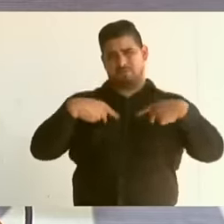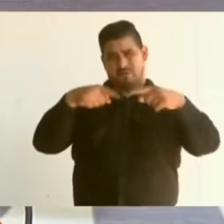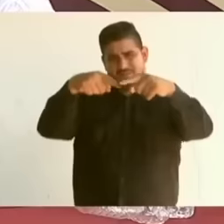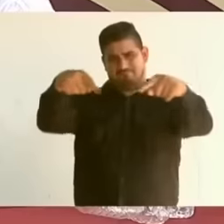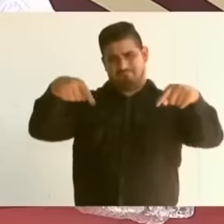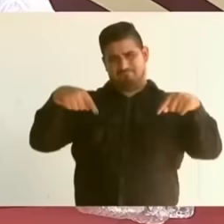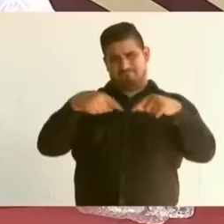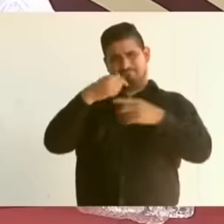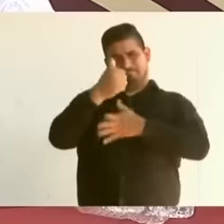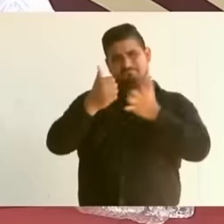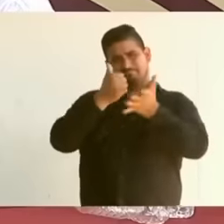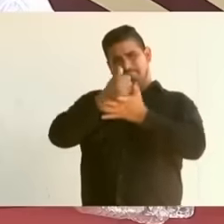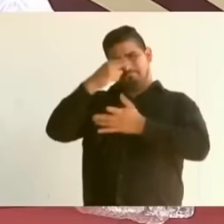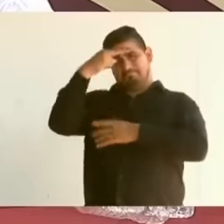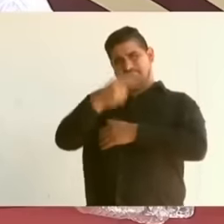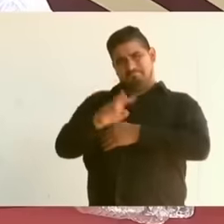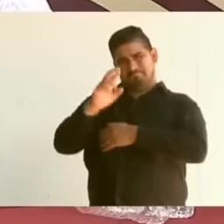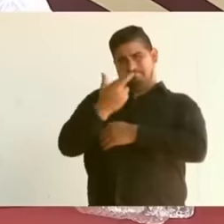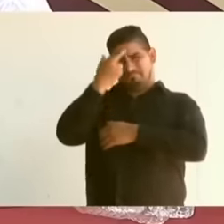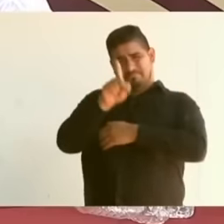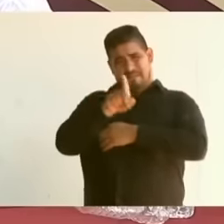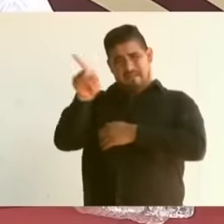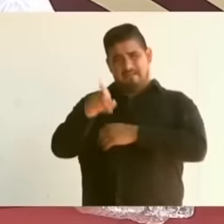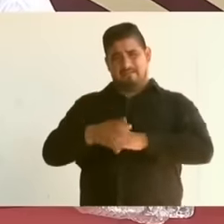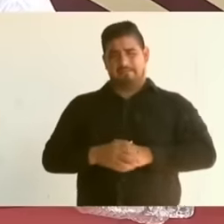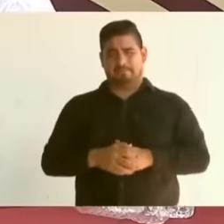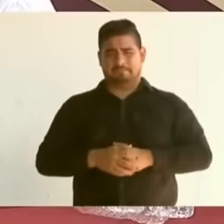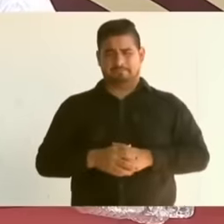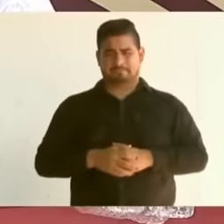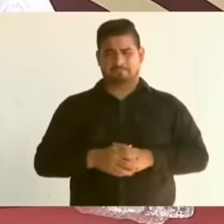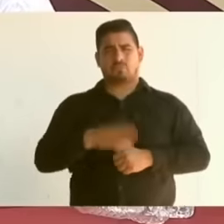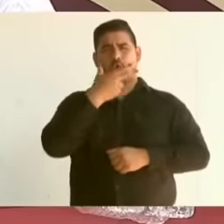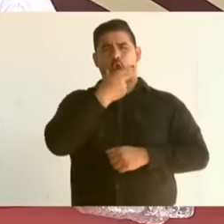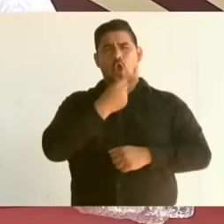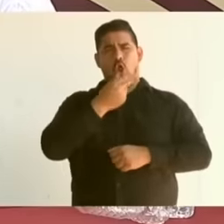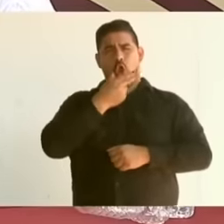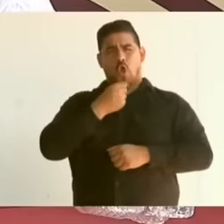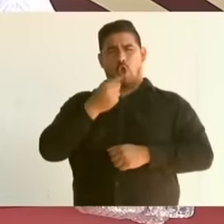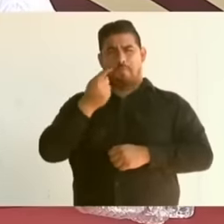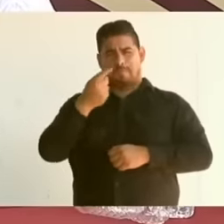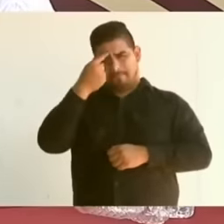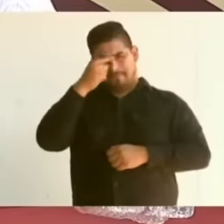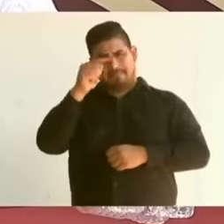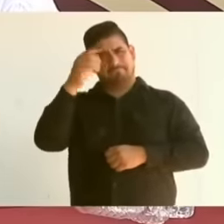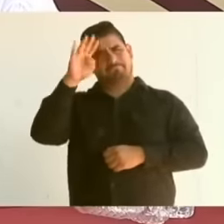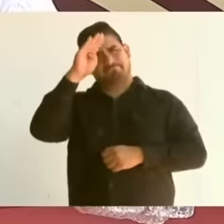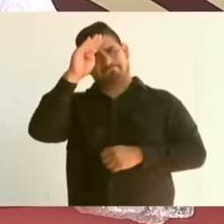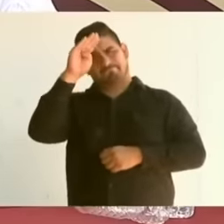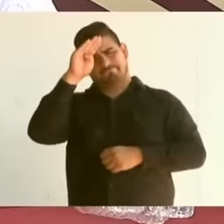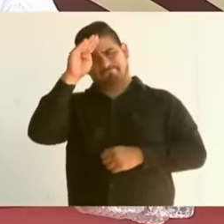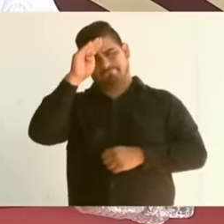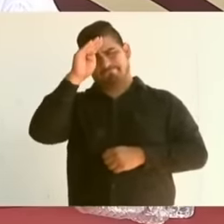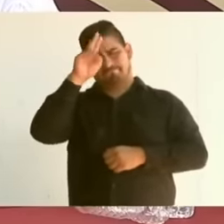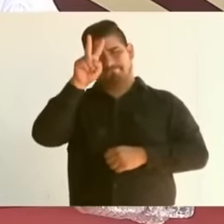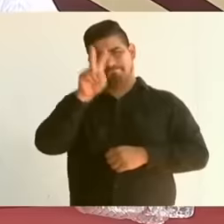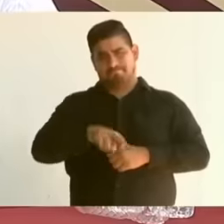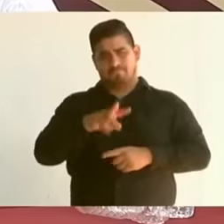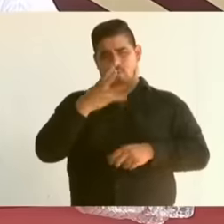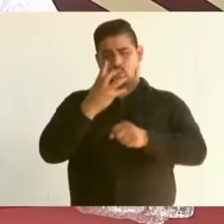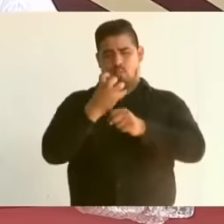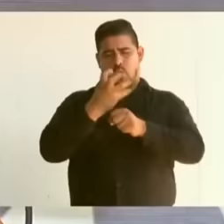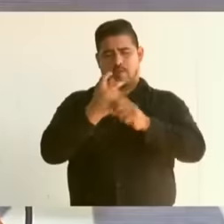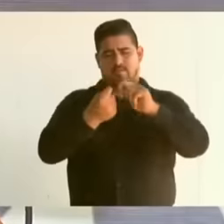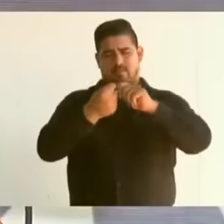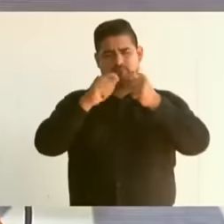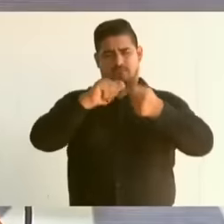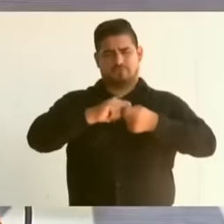the center of Mexico City a man for thought who gives the fourth transformation